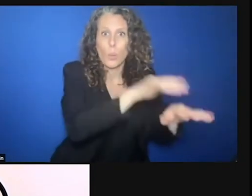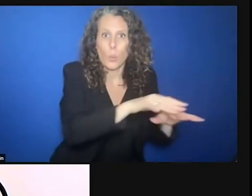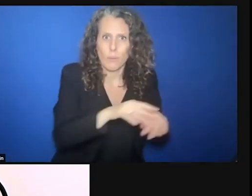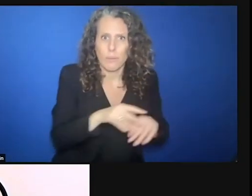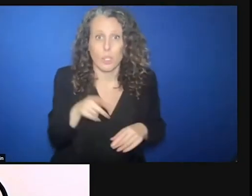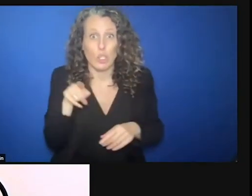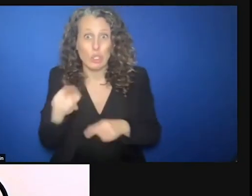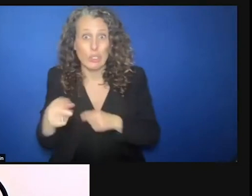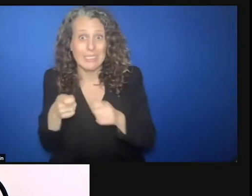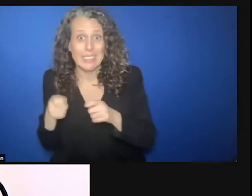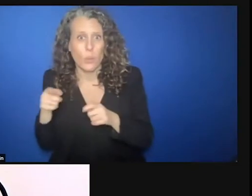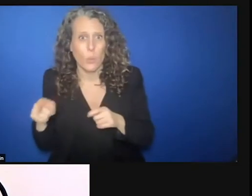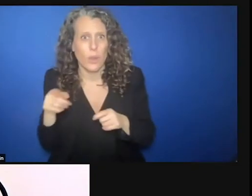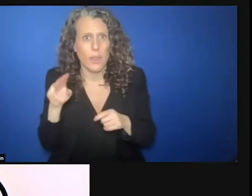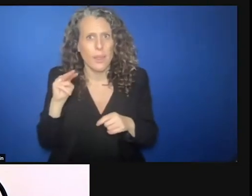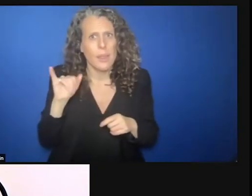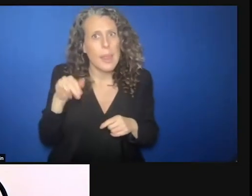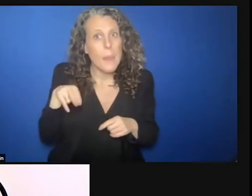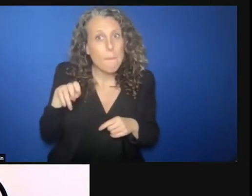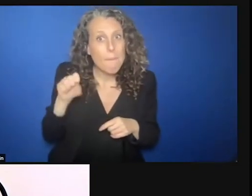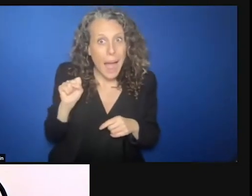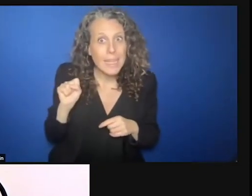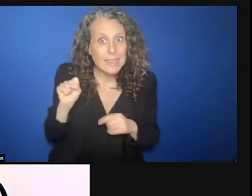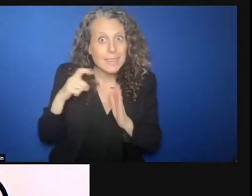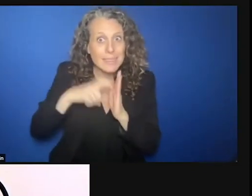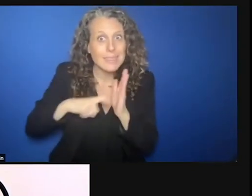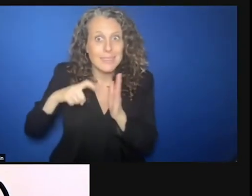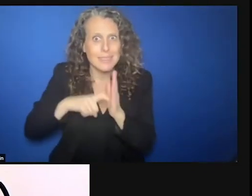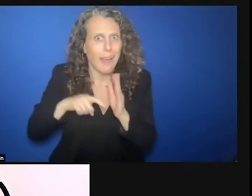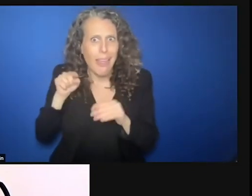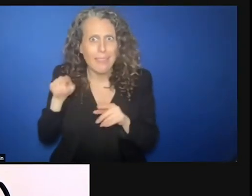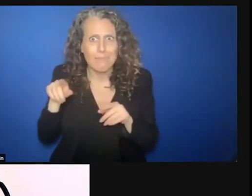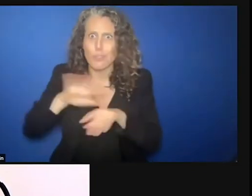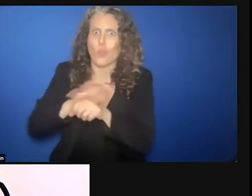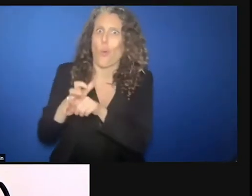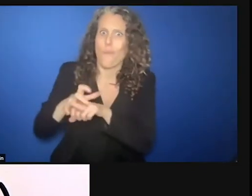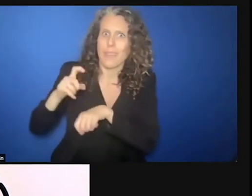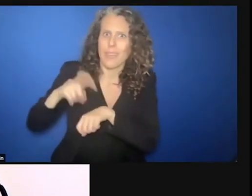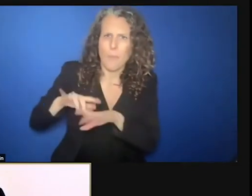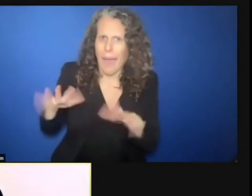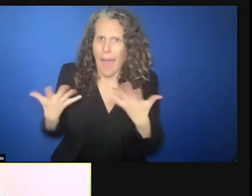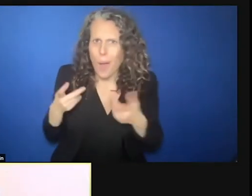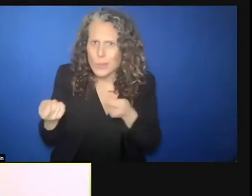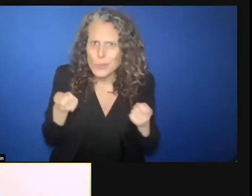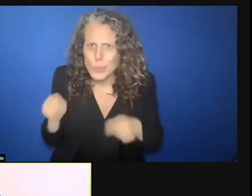in times of COVID. How on earth do you do that? >> Bruno Donat: Thank you for your question.